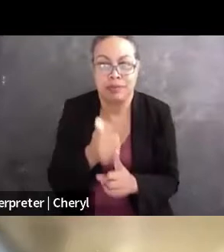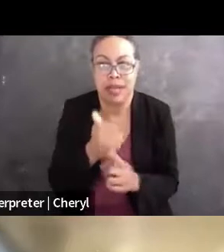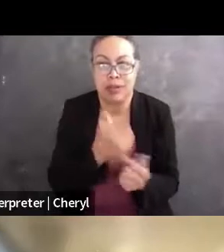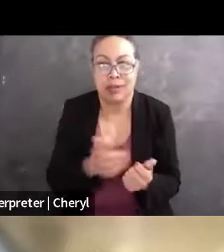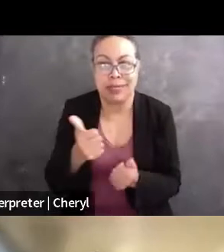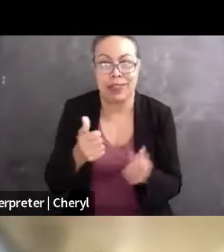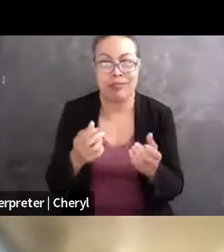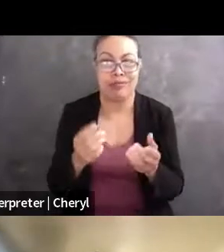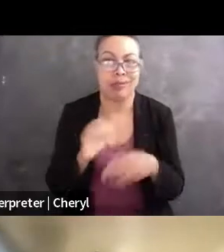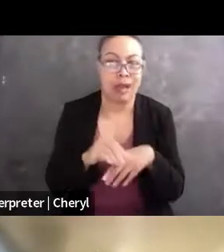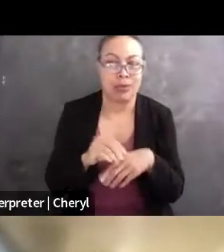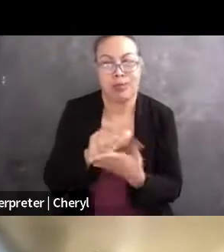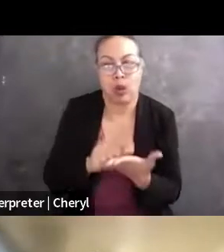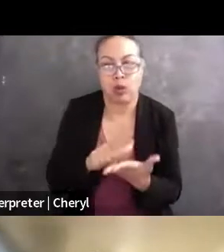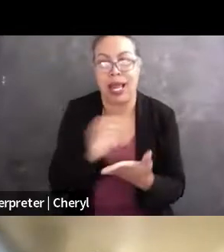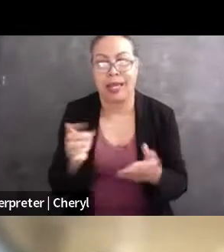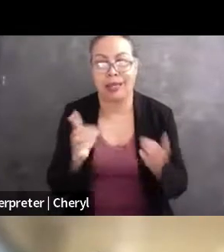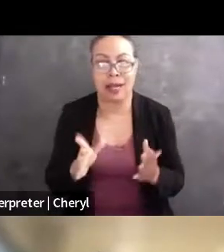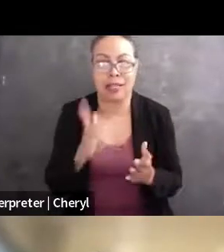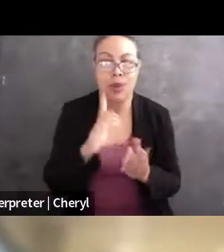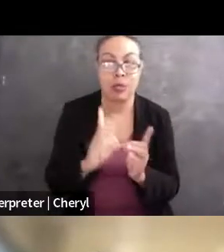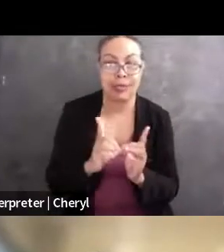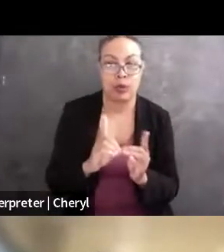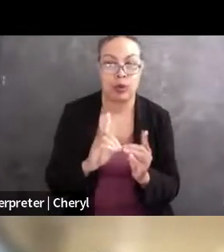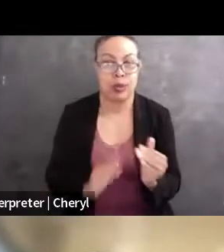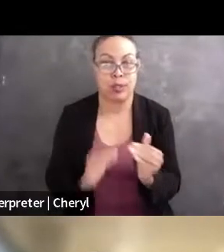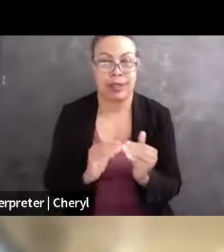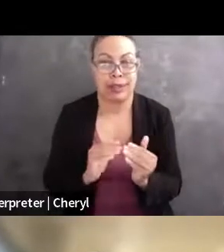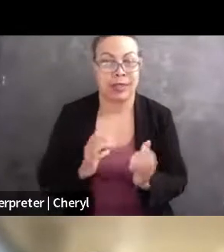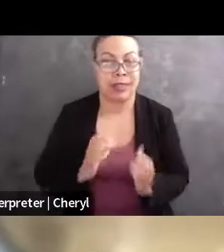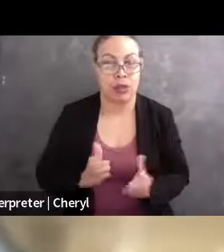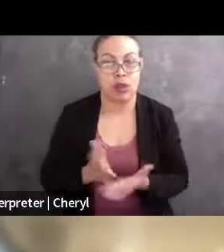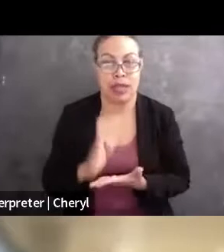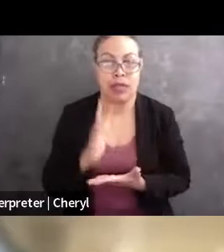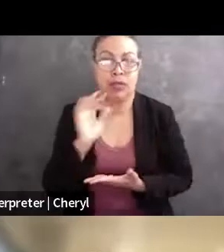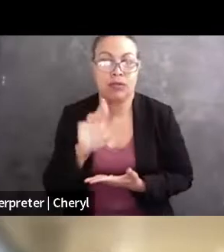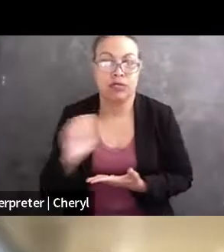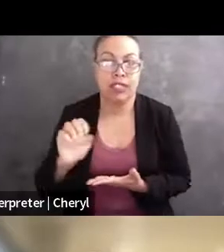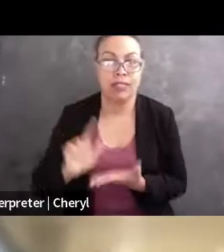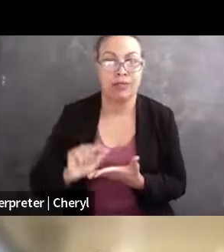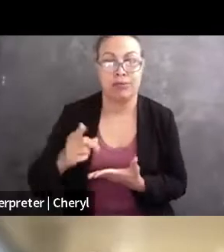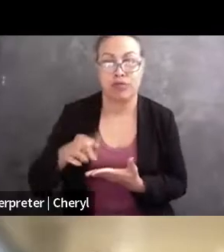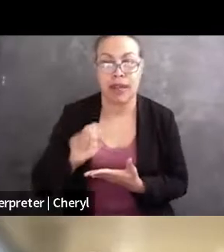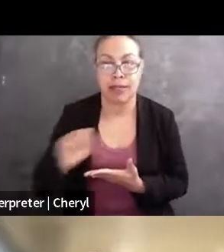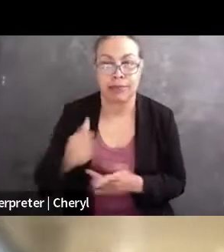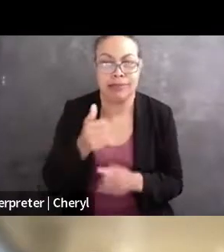it's a big job and I know she's definitely up for it, where she manages the organization's efforts around platform